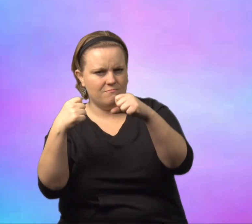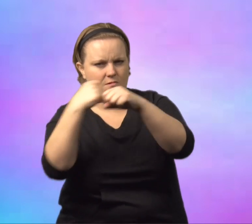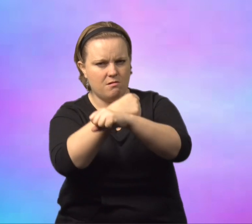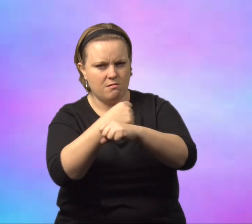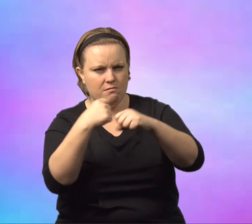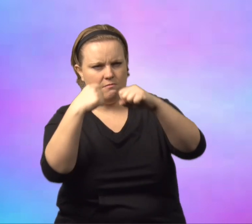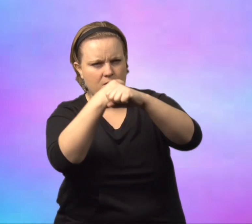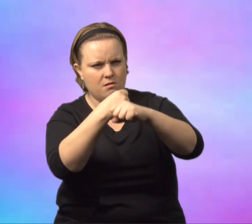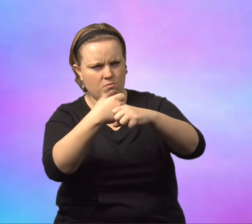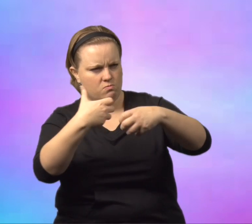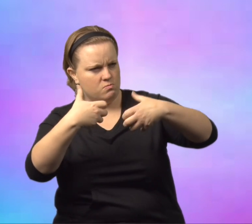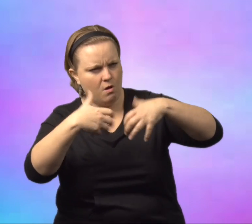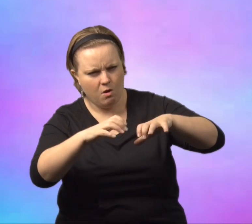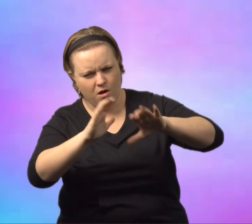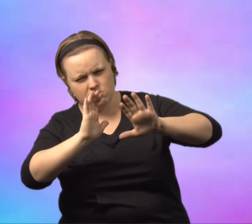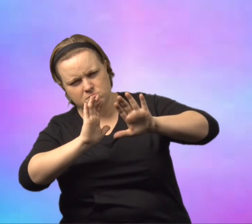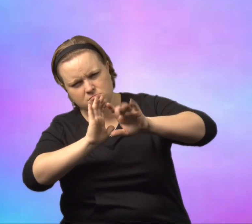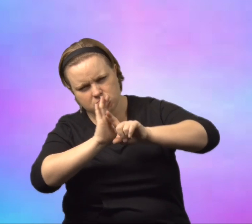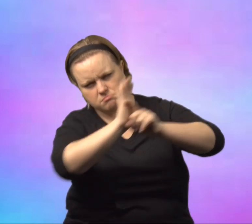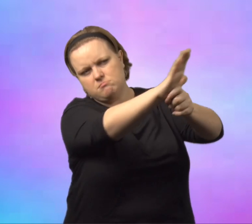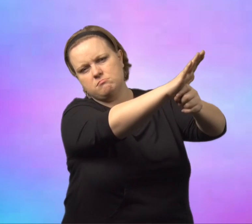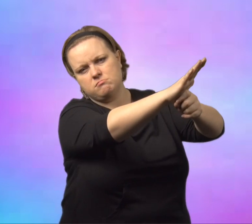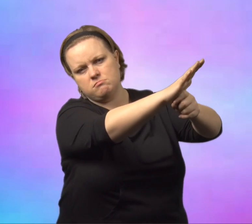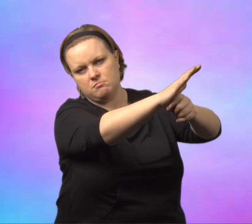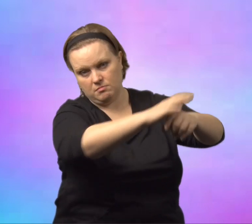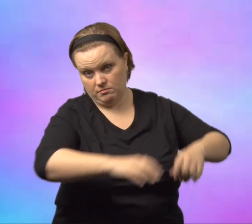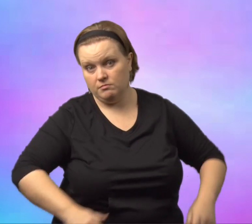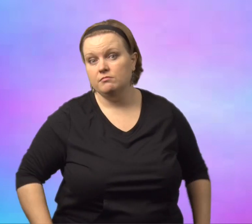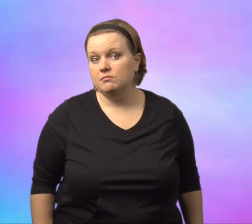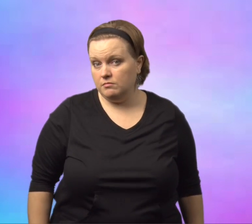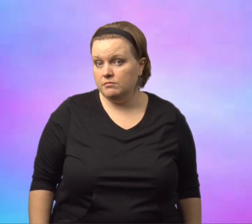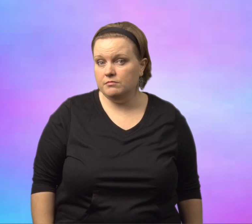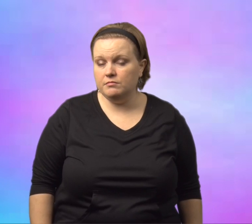while other groups banded together and resisted the occupation.